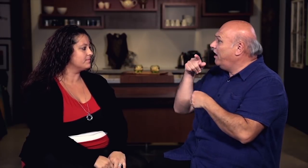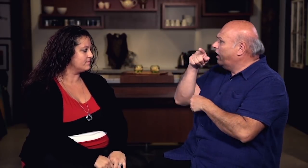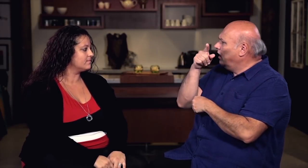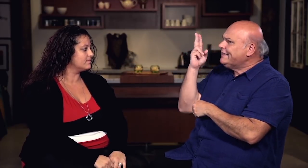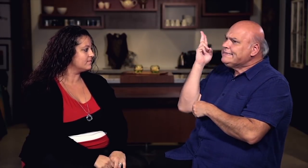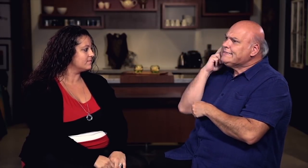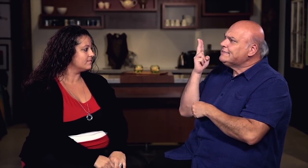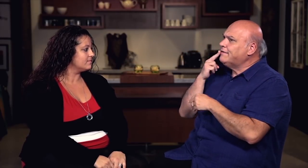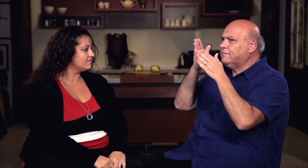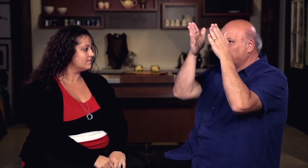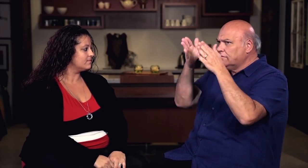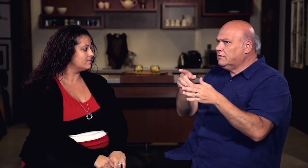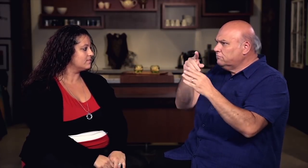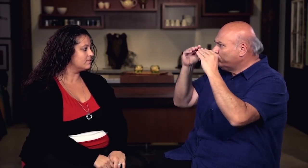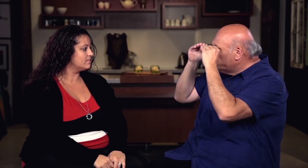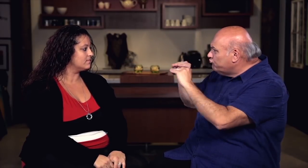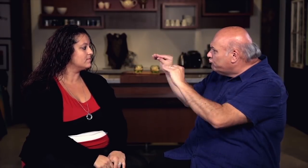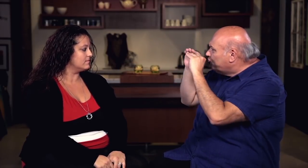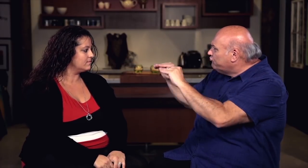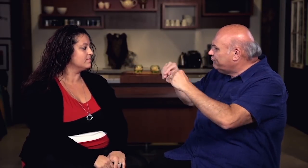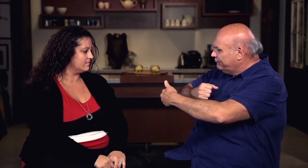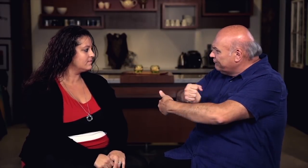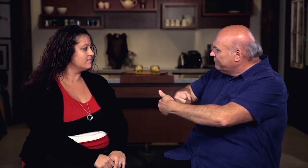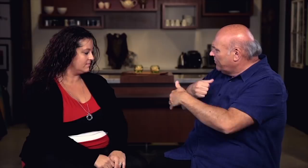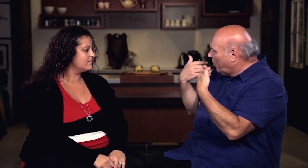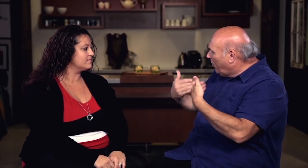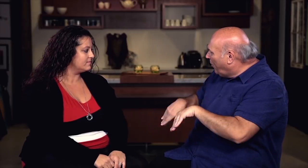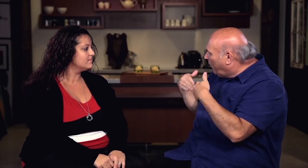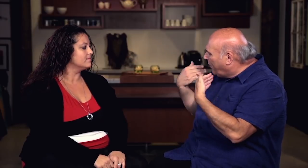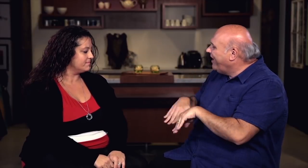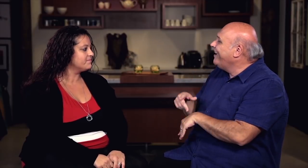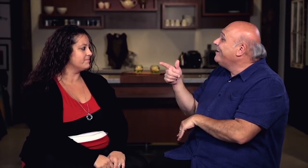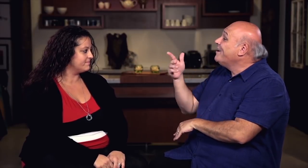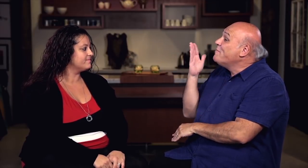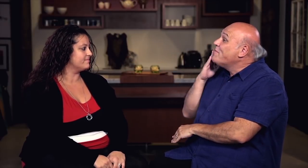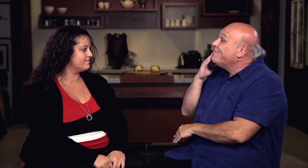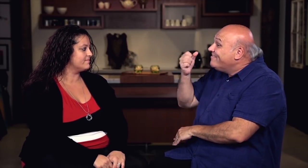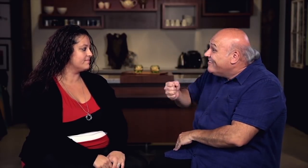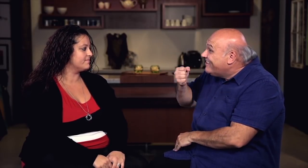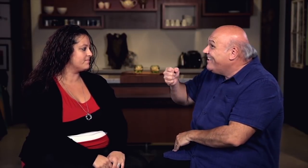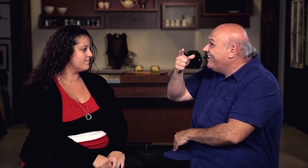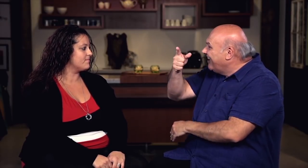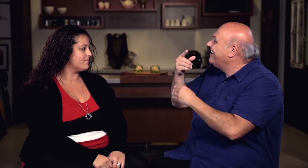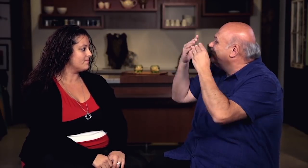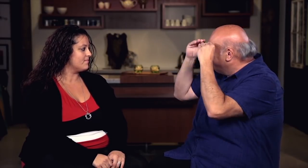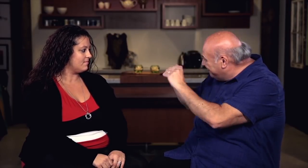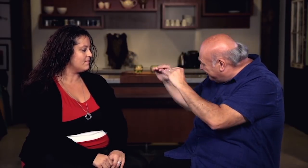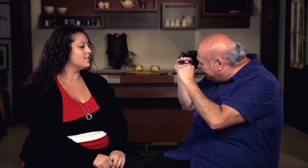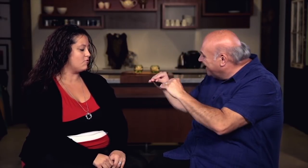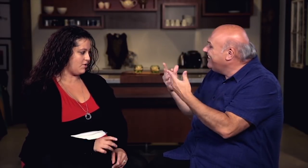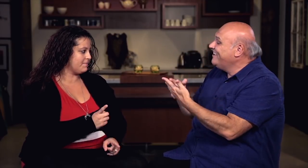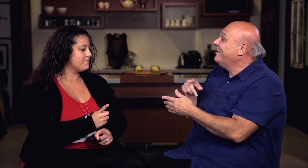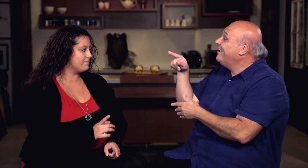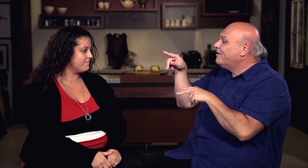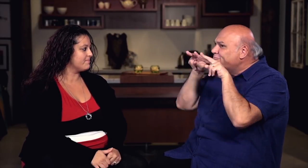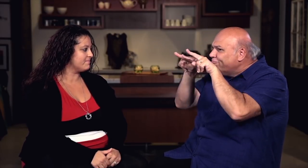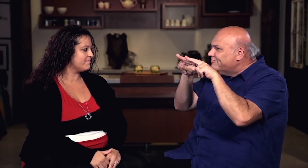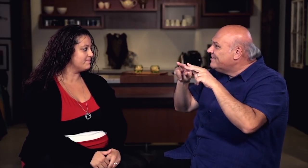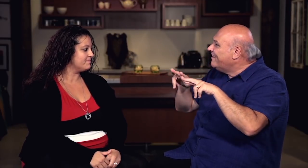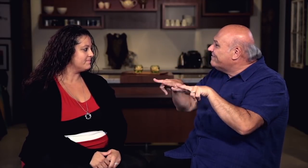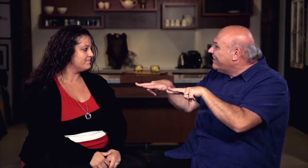from reading, had a class taught by a deaf teacher. Also your mother also taught you, you watched